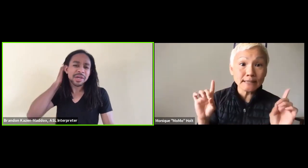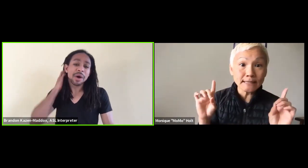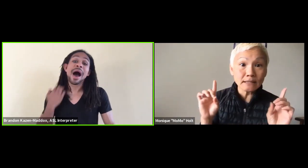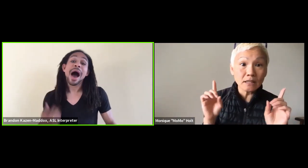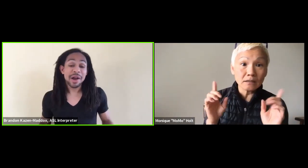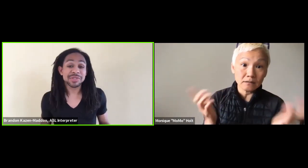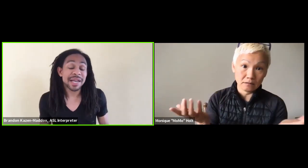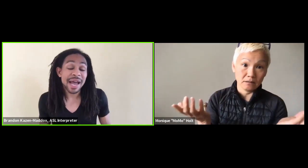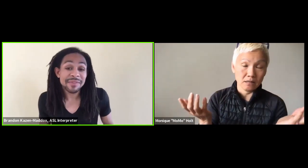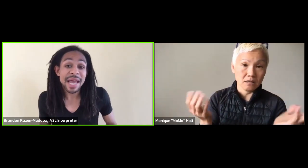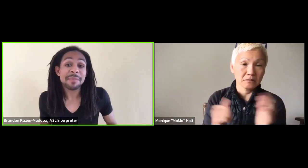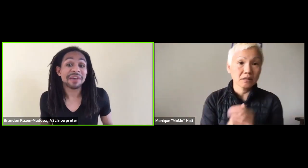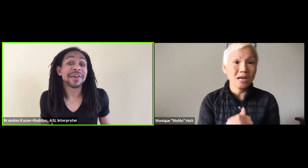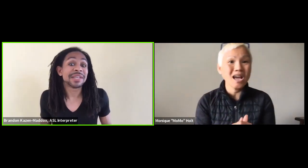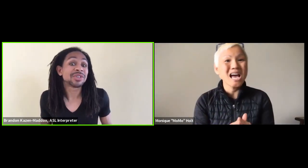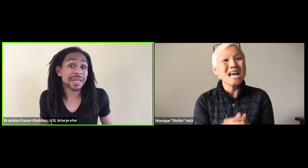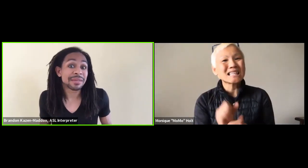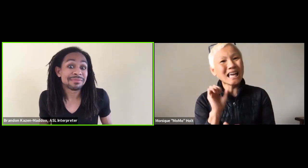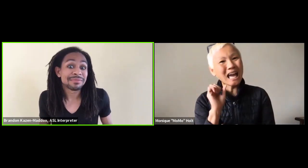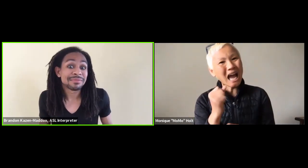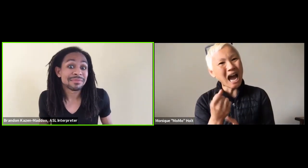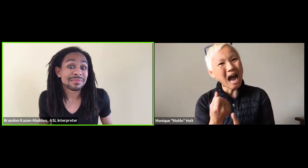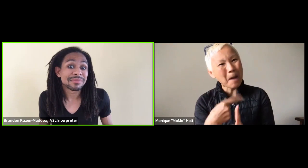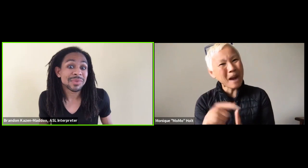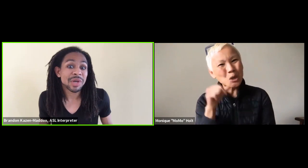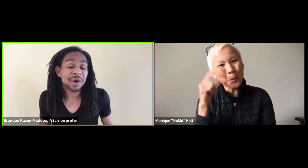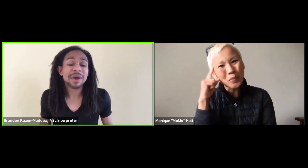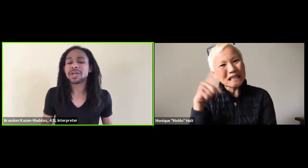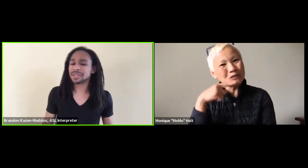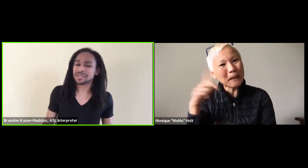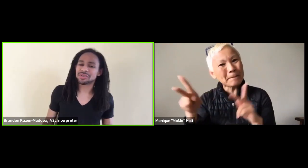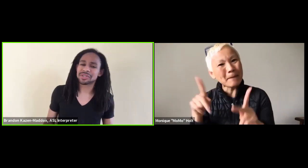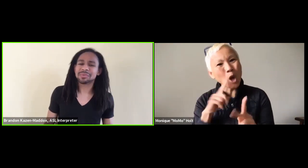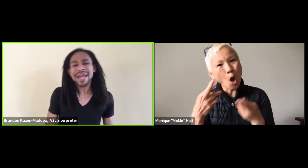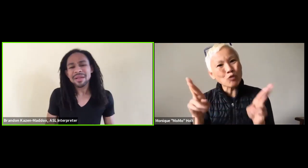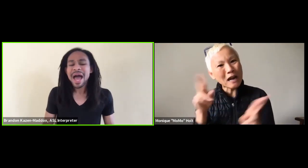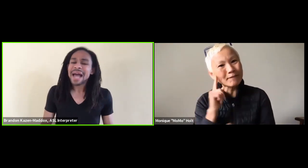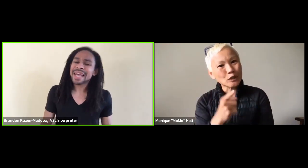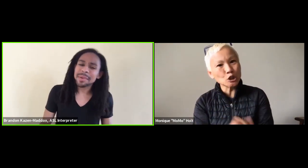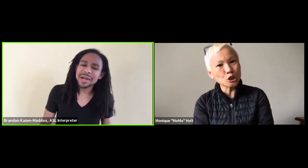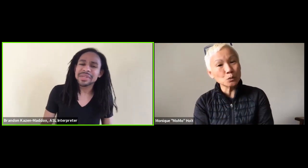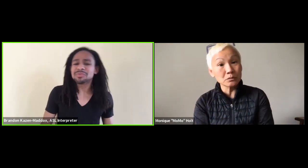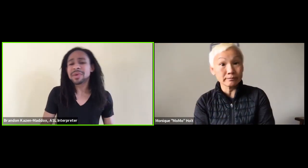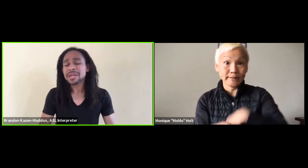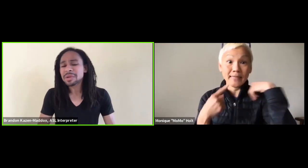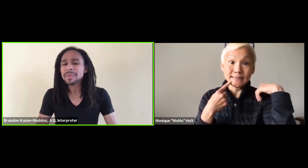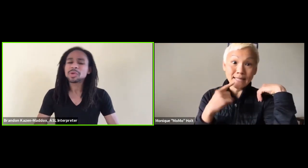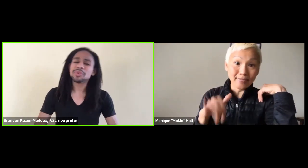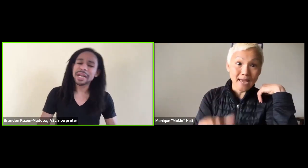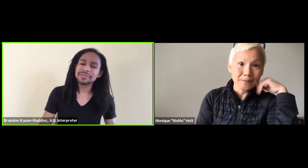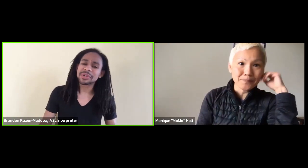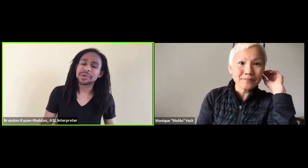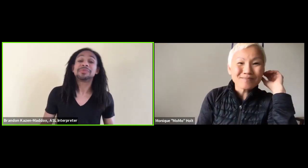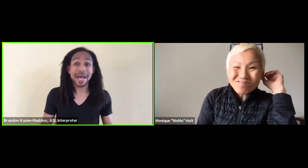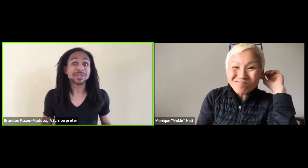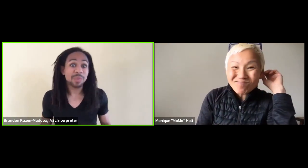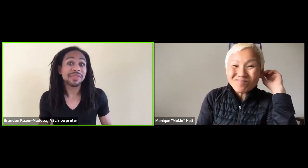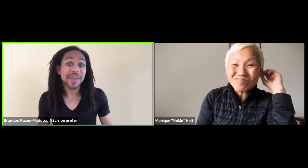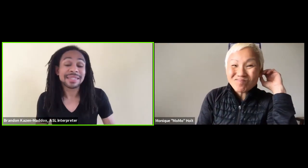"Well, I don't know how that's gonna go." "Understand, I have an MFA degree," you know? And they artistic directors said, "Well, yeah, but I don't think "hearing people are ready for you."